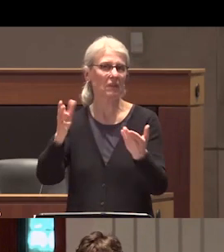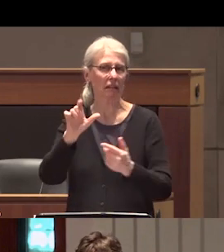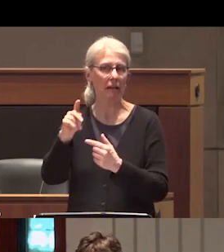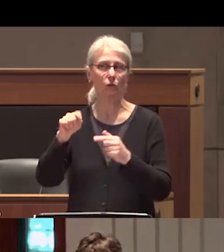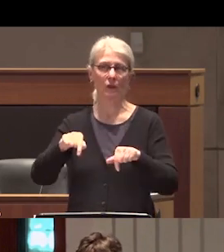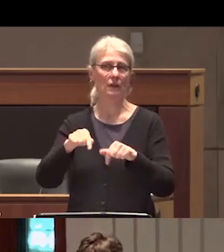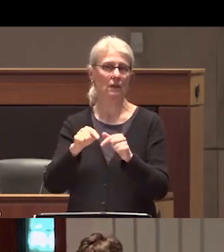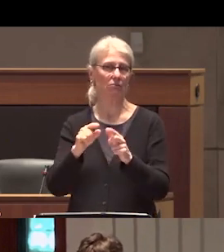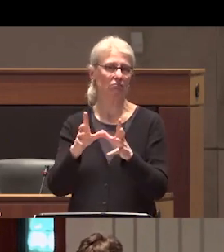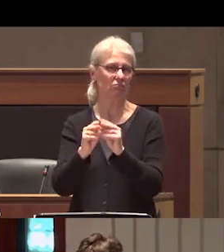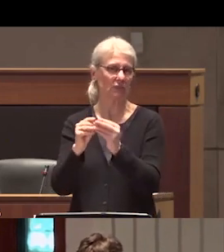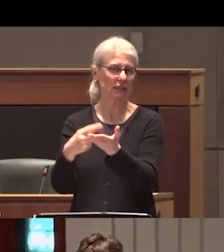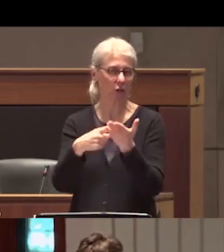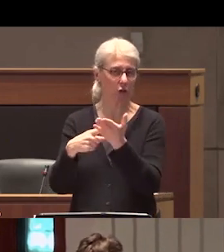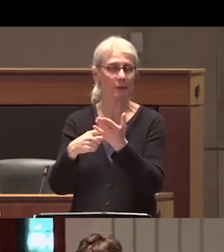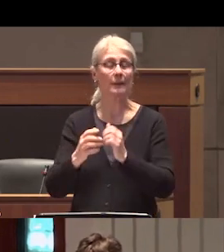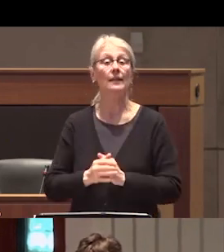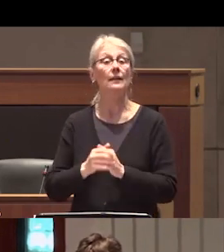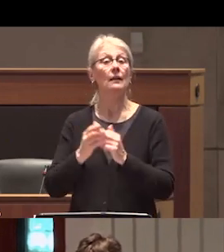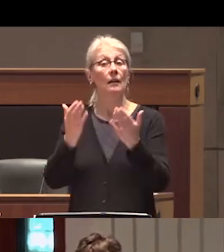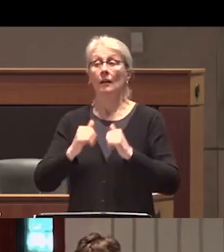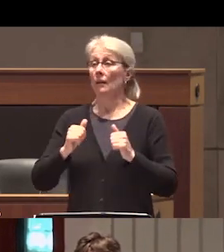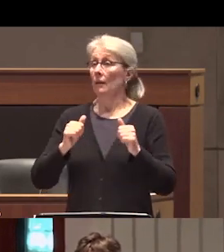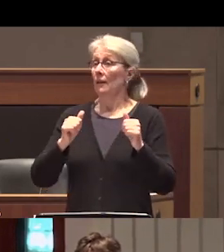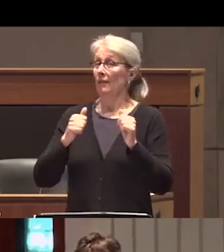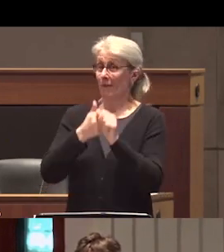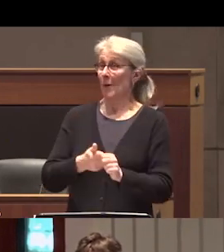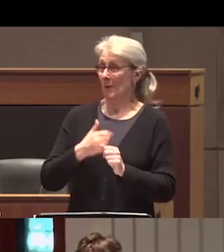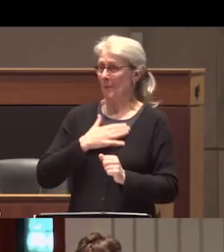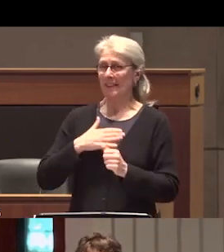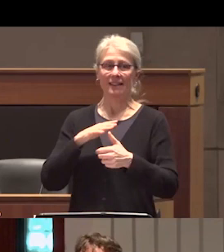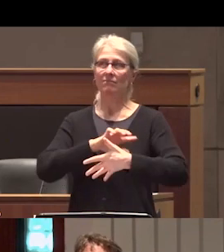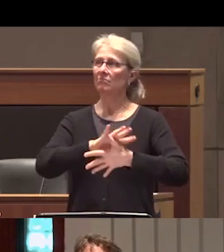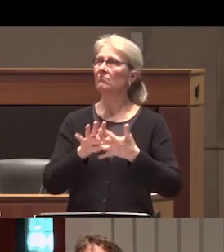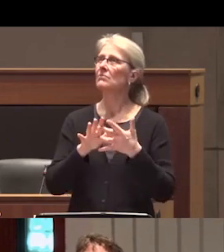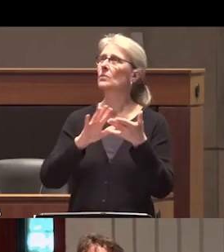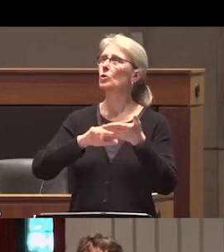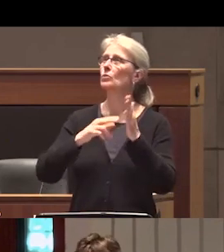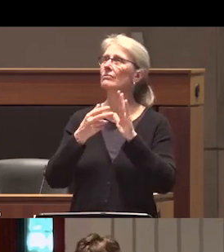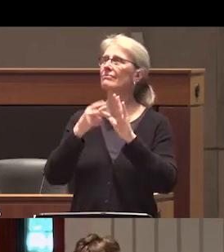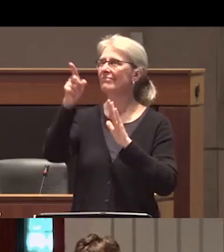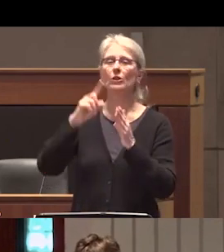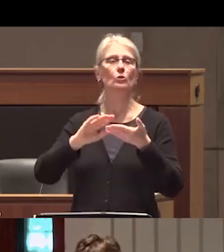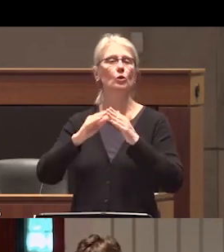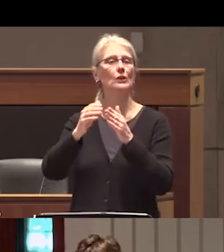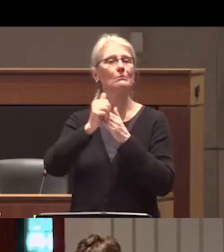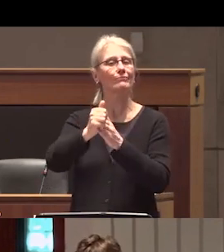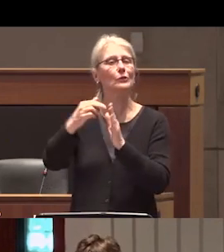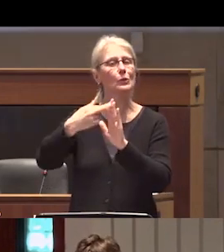to remind everyone of our community guidelines which you can see on this slide and in the chat